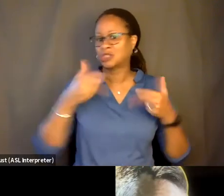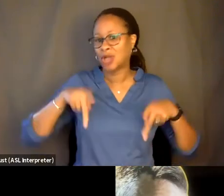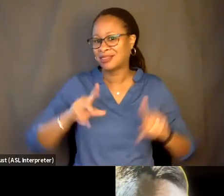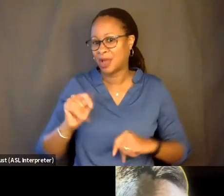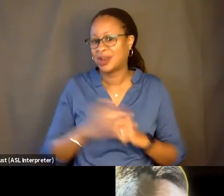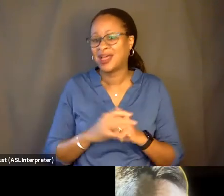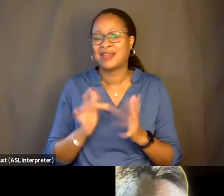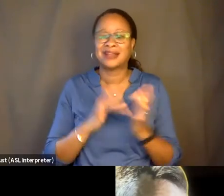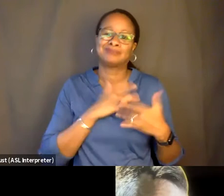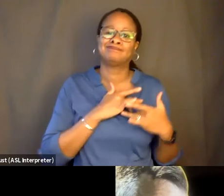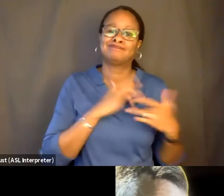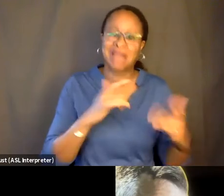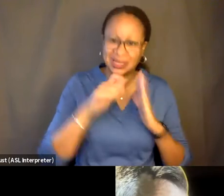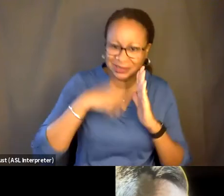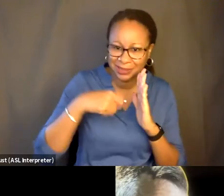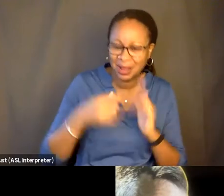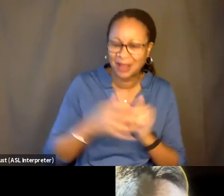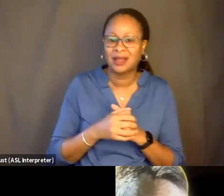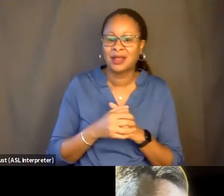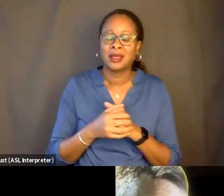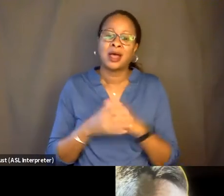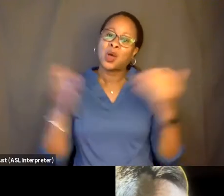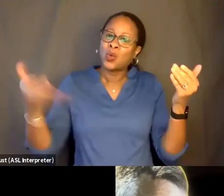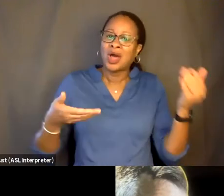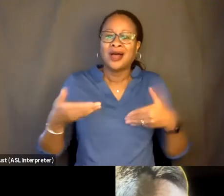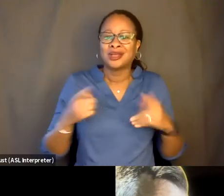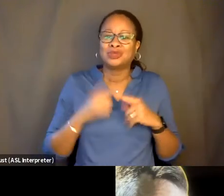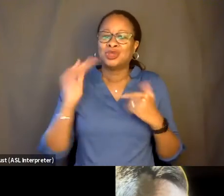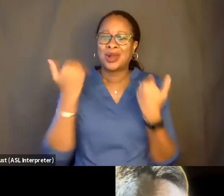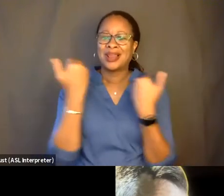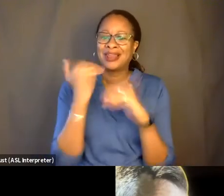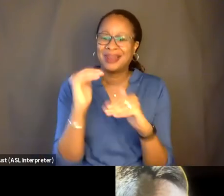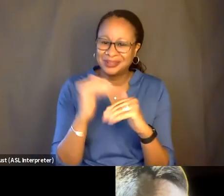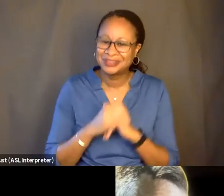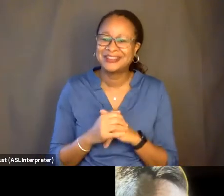You know, like, you-- like, welcome to your constraint. You finally have money.